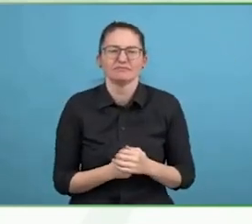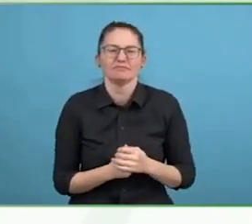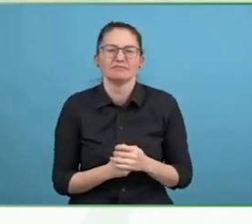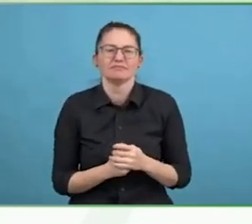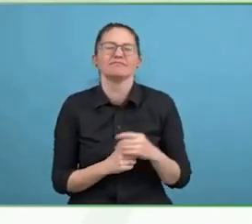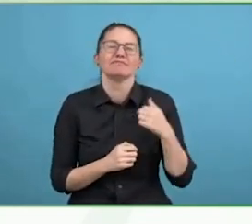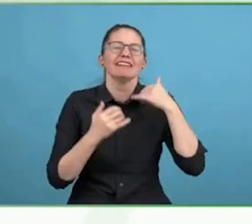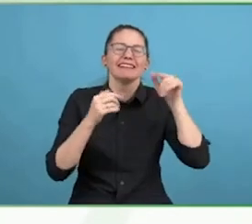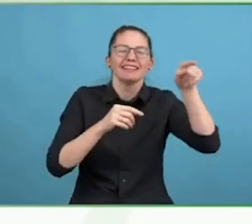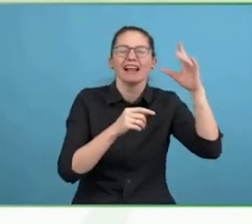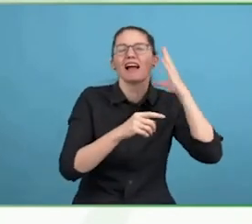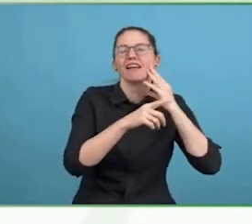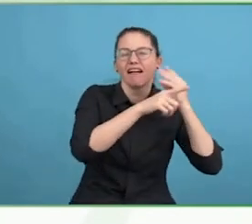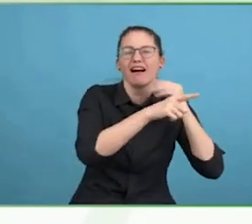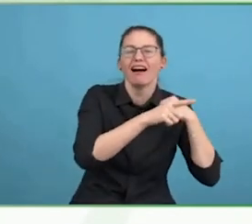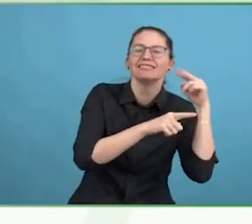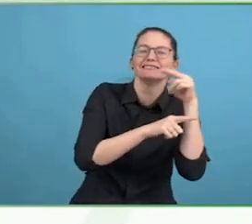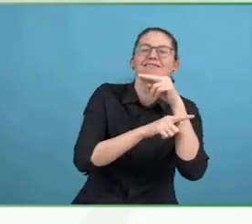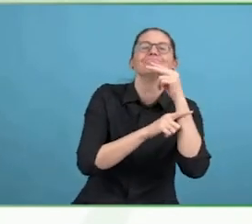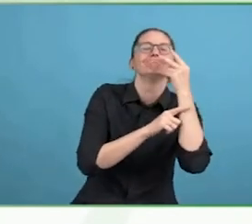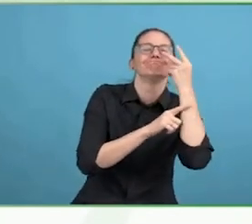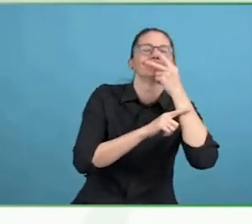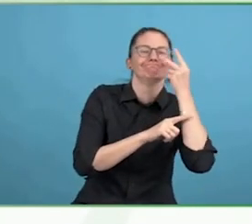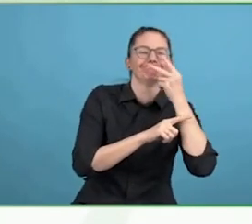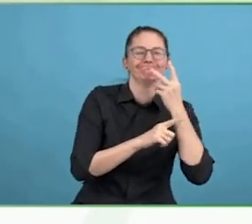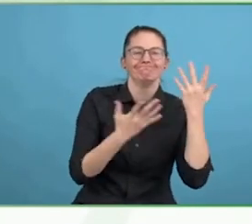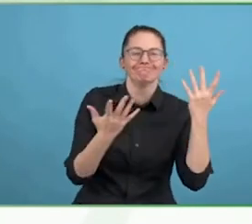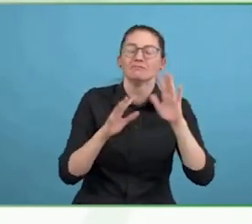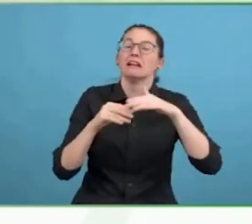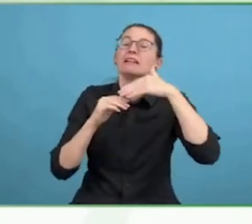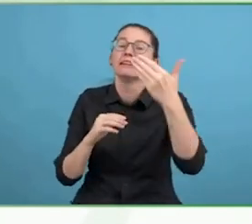I want to use a story. I said I'm a storyteller, really that is my focus.